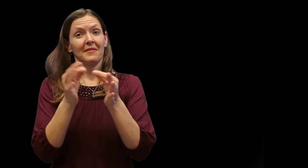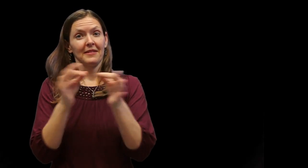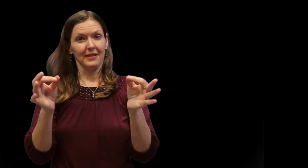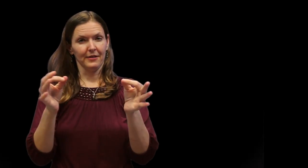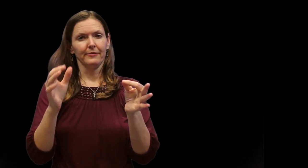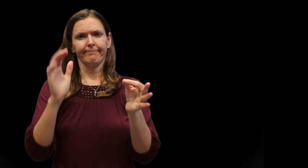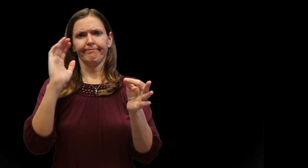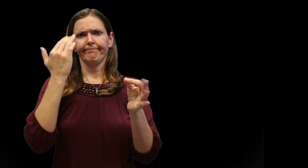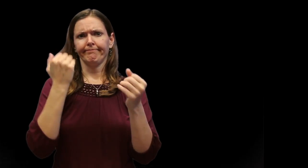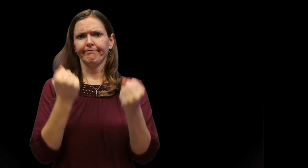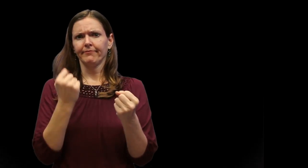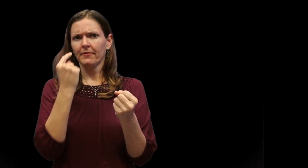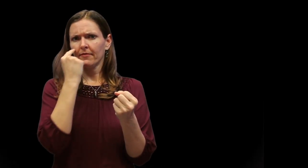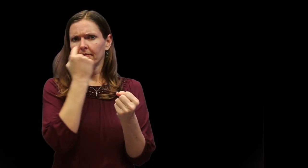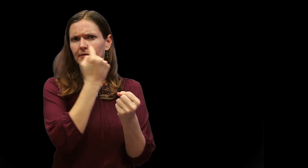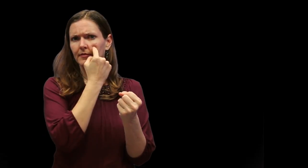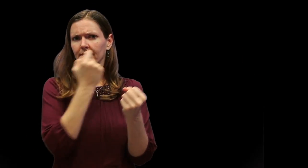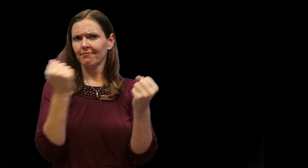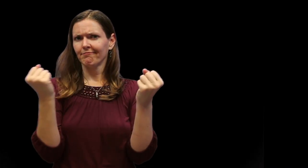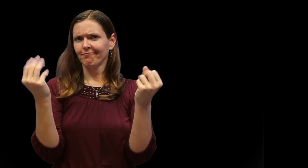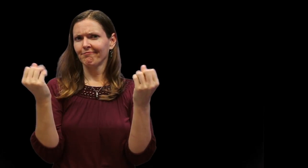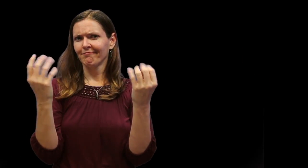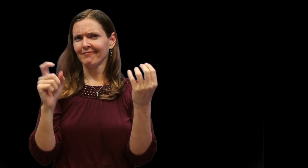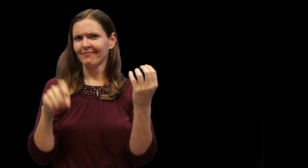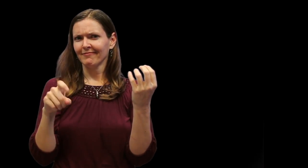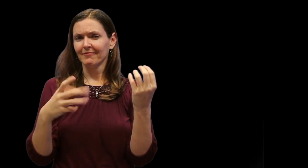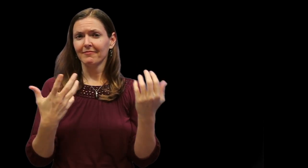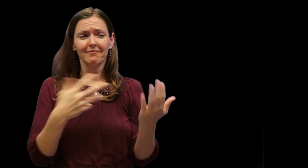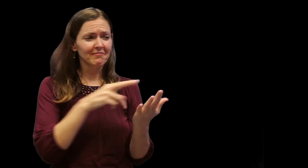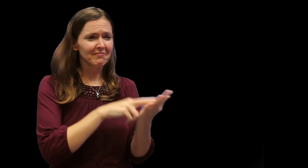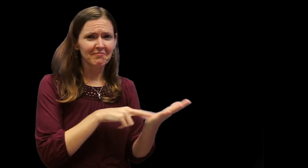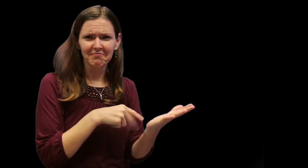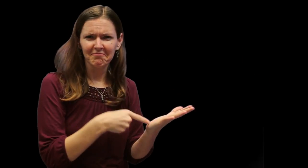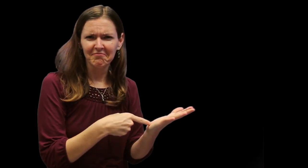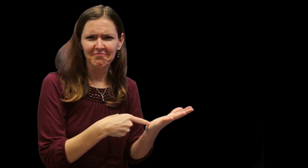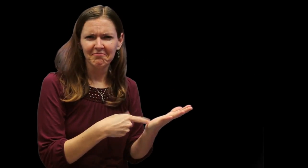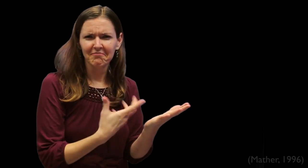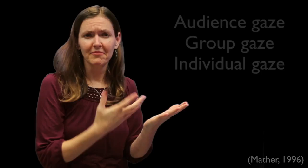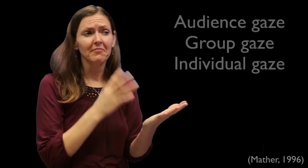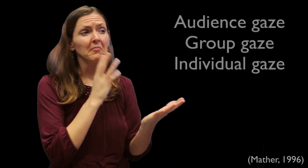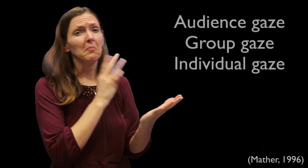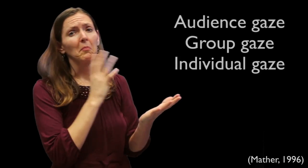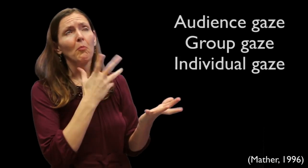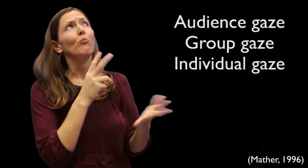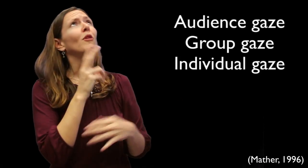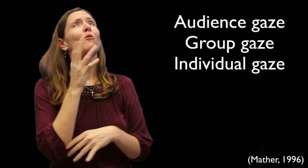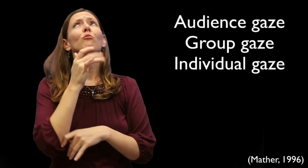Another prominent feature of signed academic languages is the use of eye gaze. In the written modality (reading) or spoken modality, eye gaze is not a required component of academic